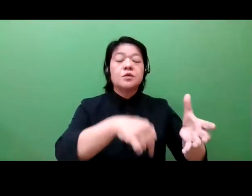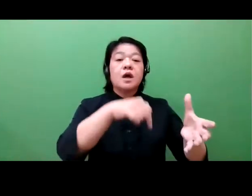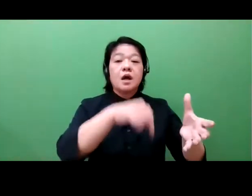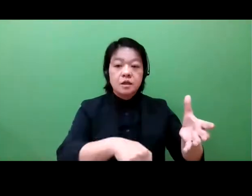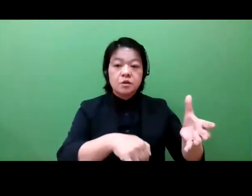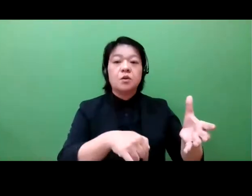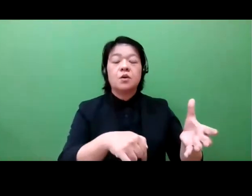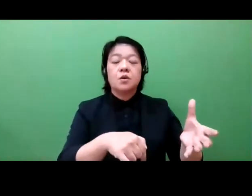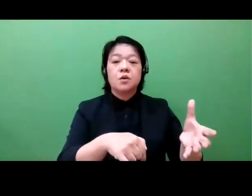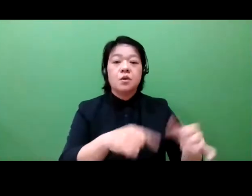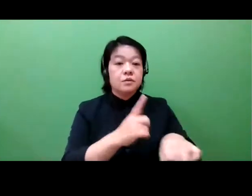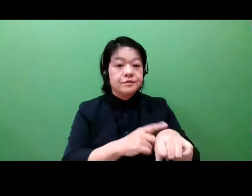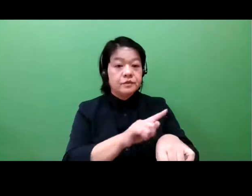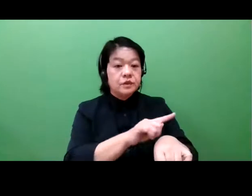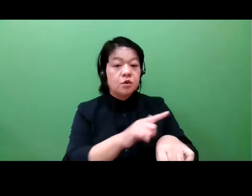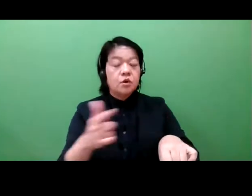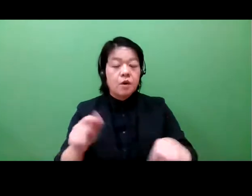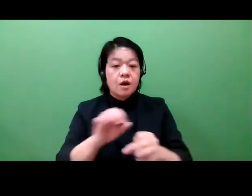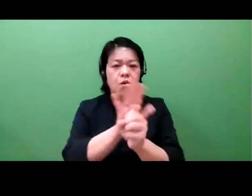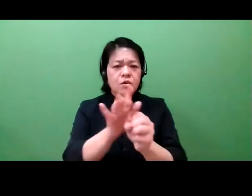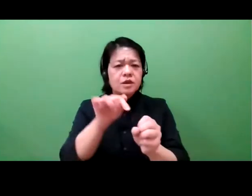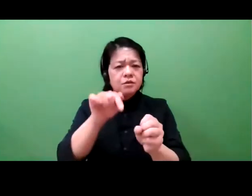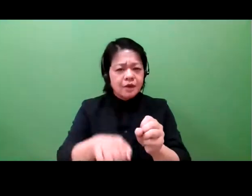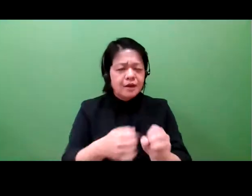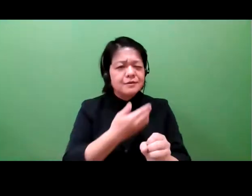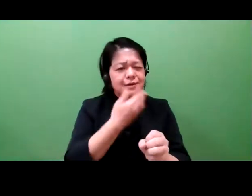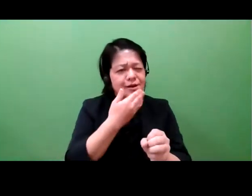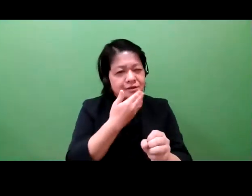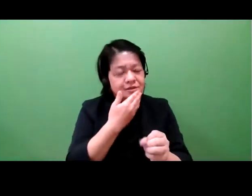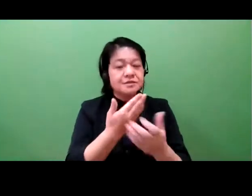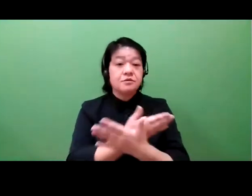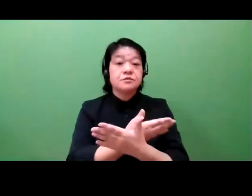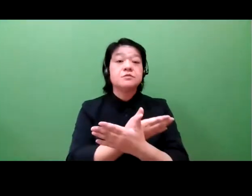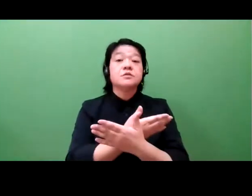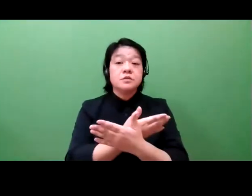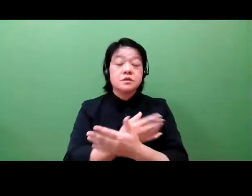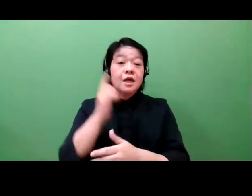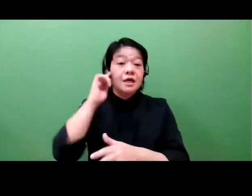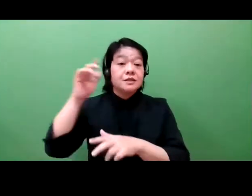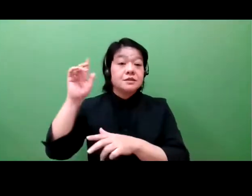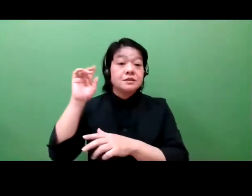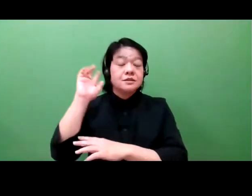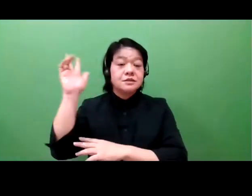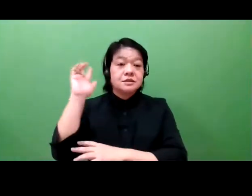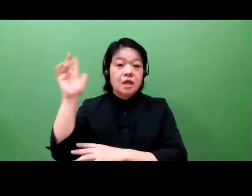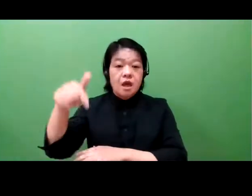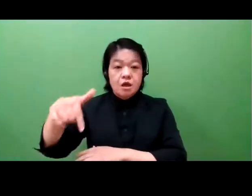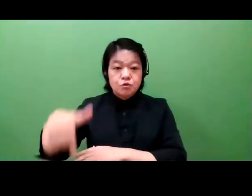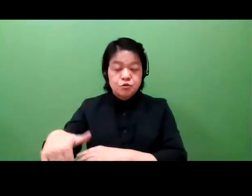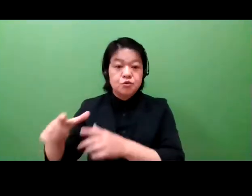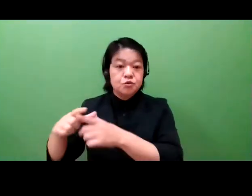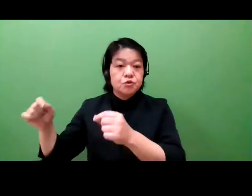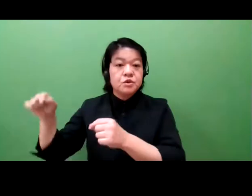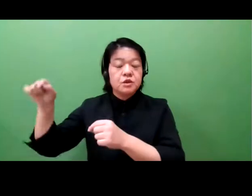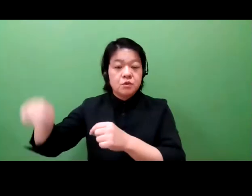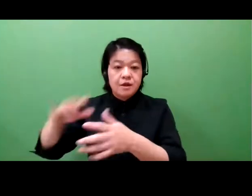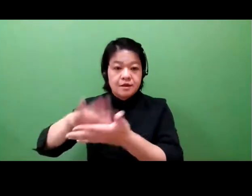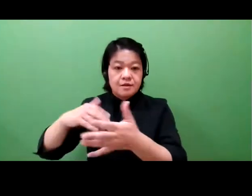Governments are seeking to fill gaps in data collection and exchange. National health care systems have